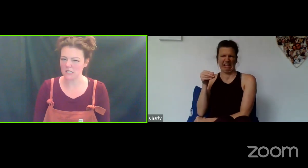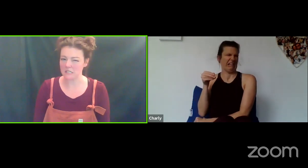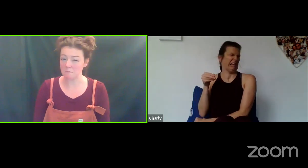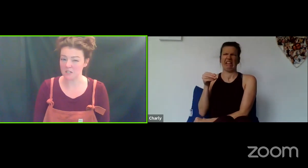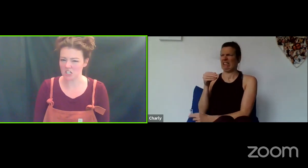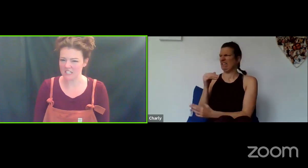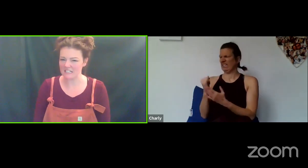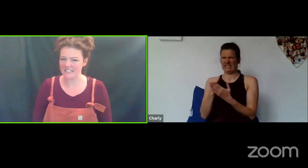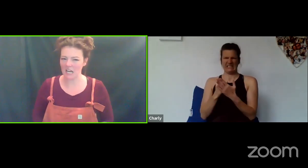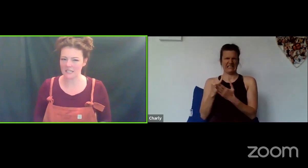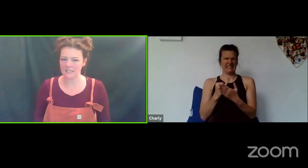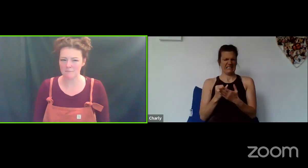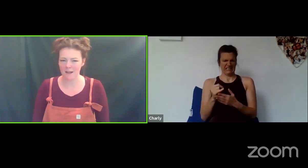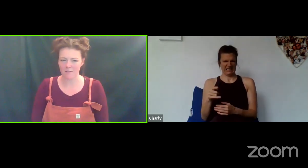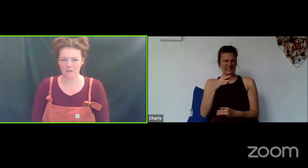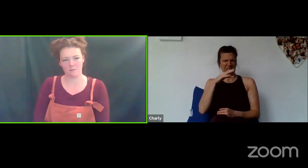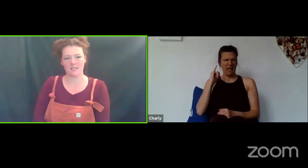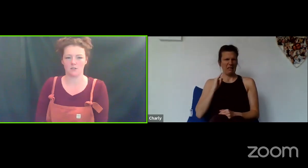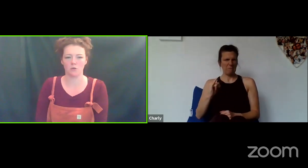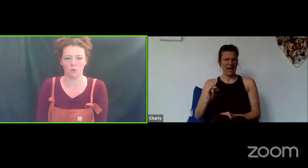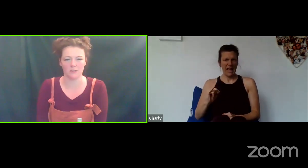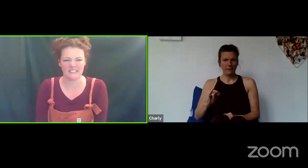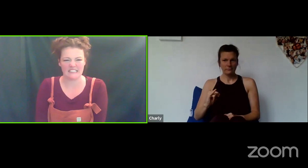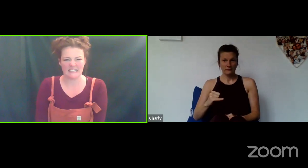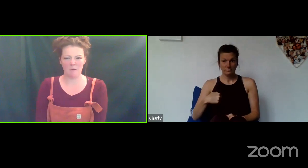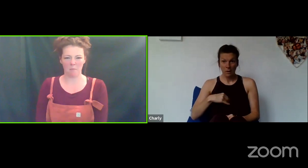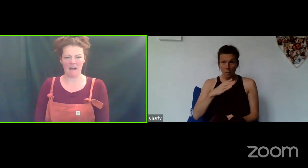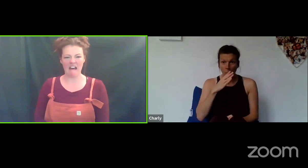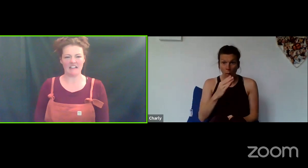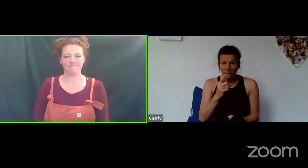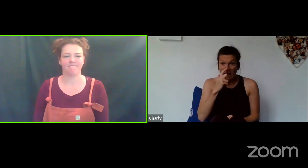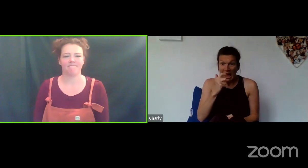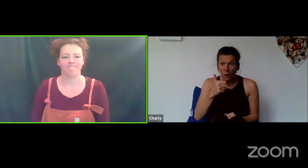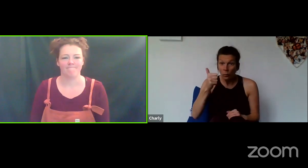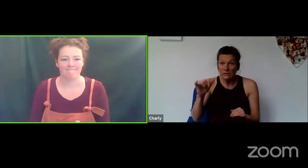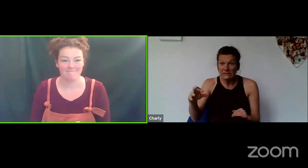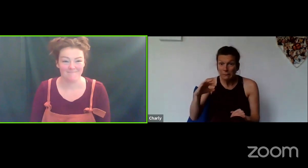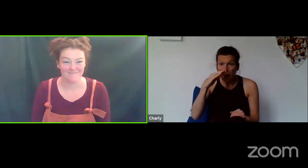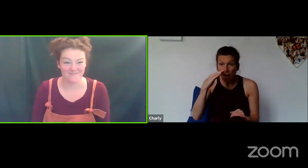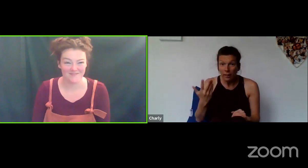suspicious... didn't like the smell of those sweets at all.